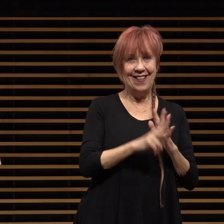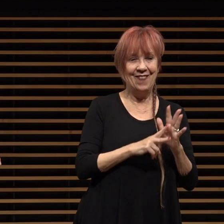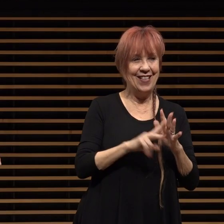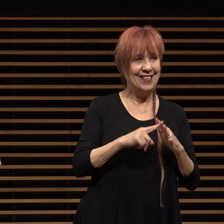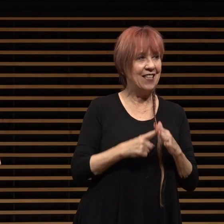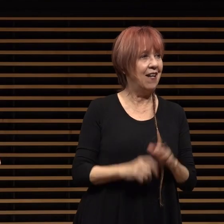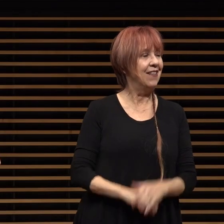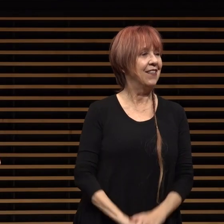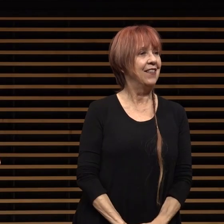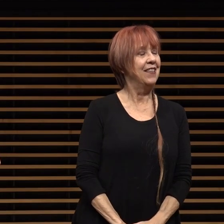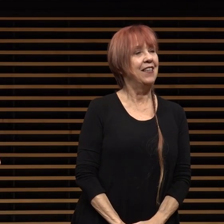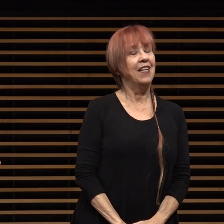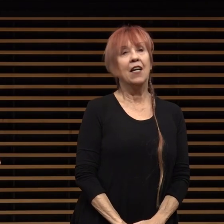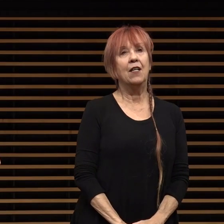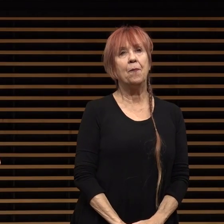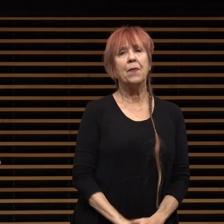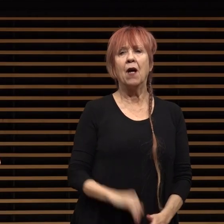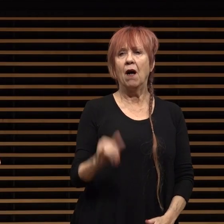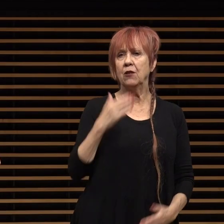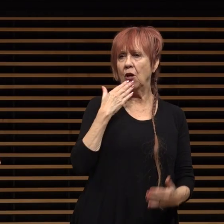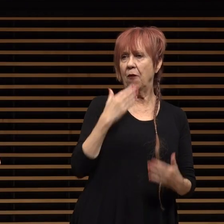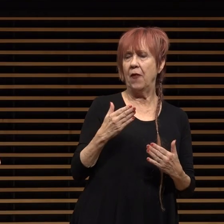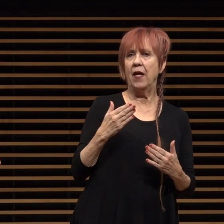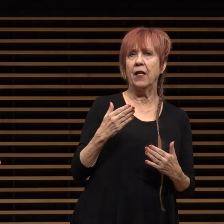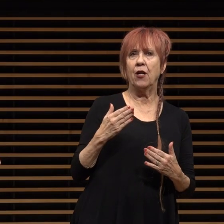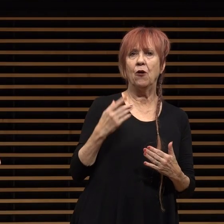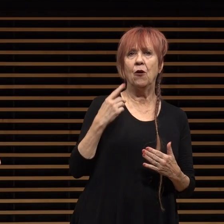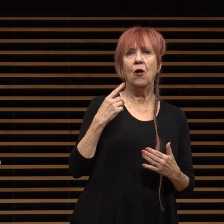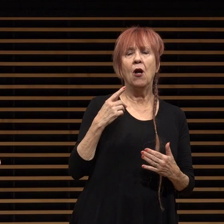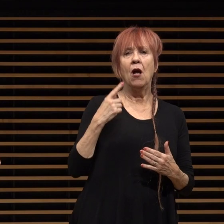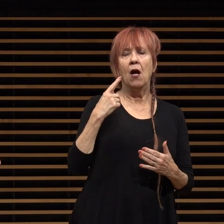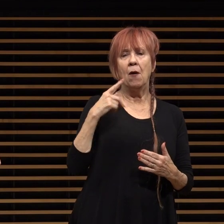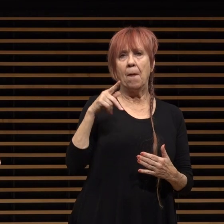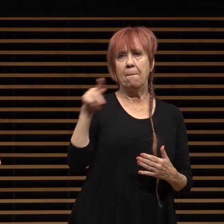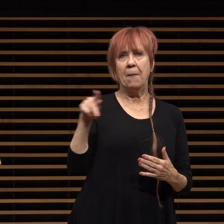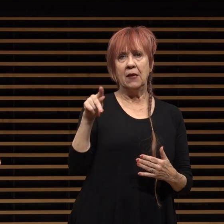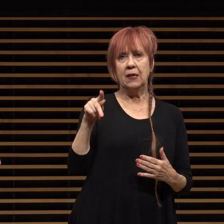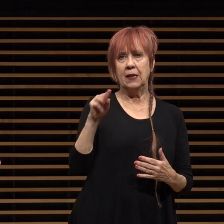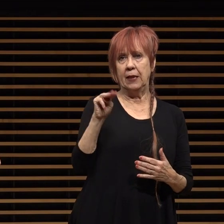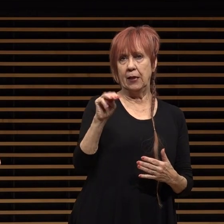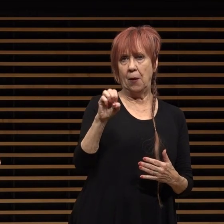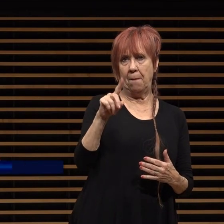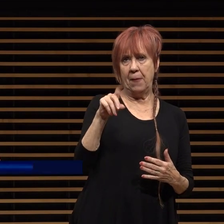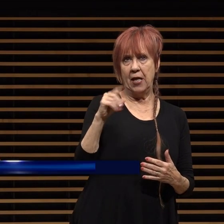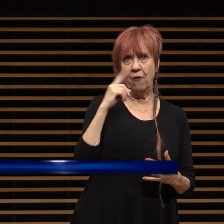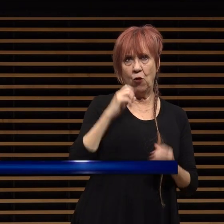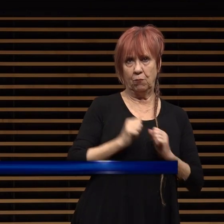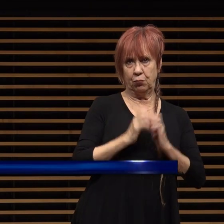um and also thank you for pasadena media for putting the video together